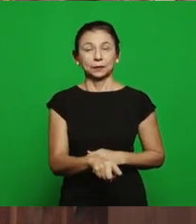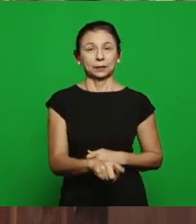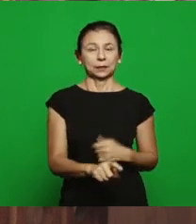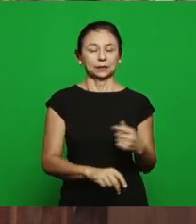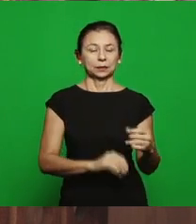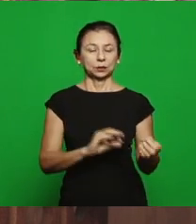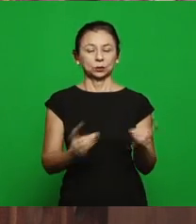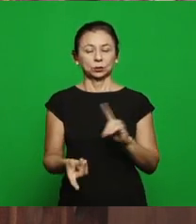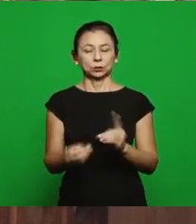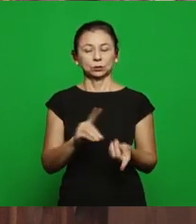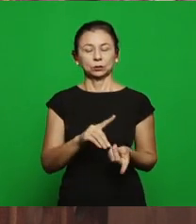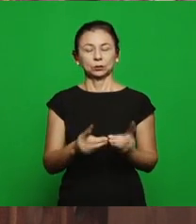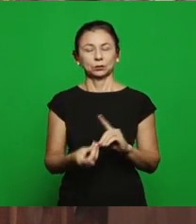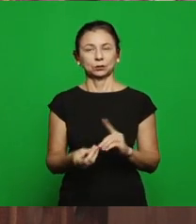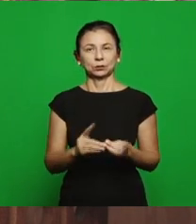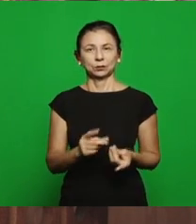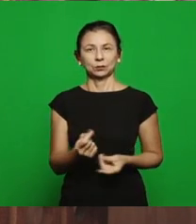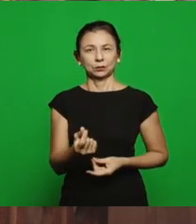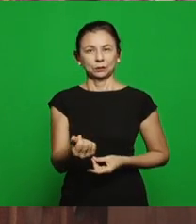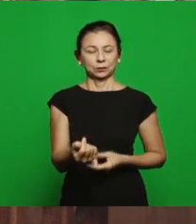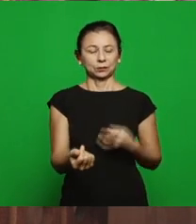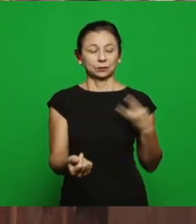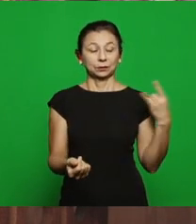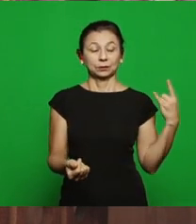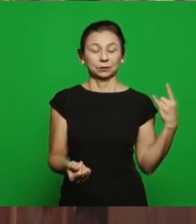this is the spirit of Balaam, you see, when